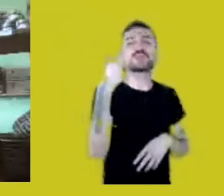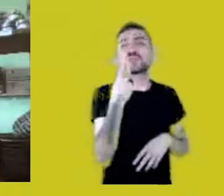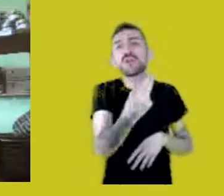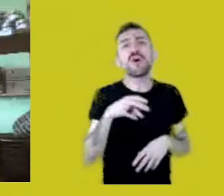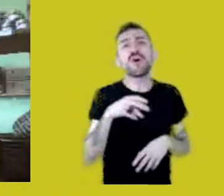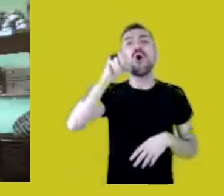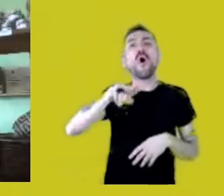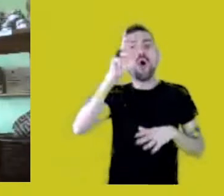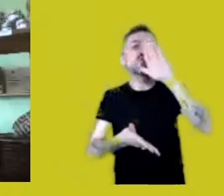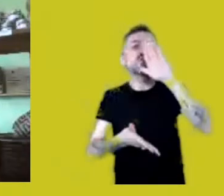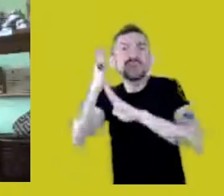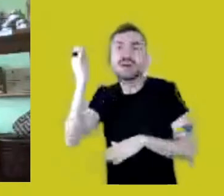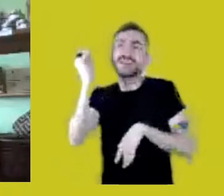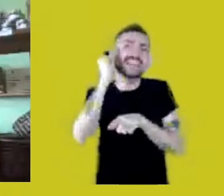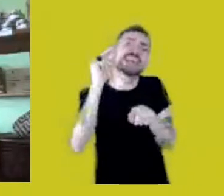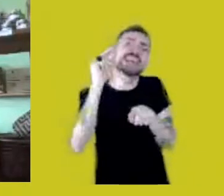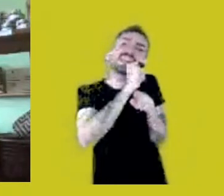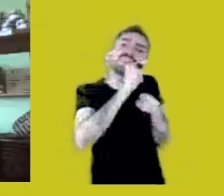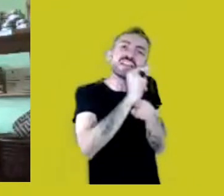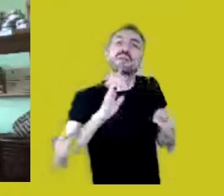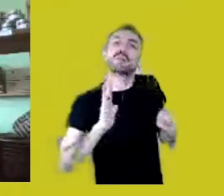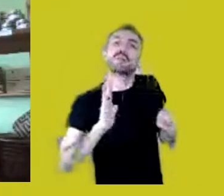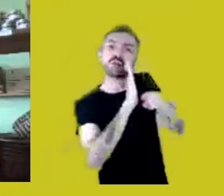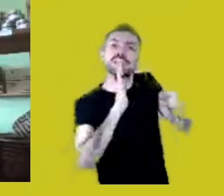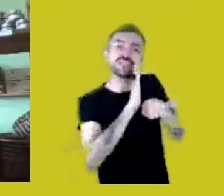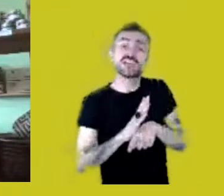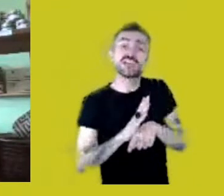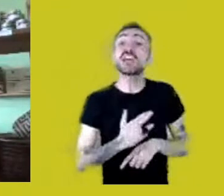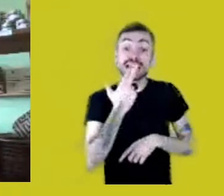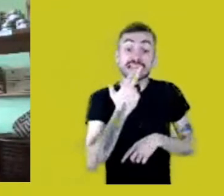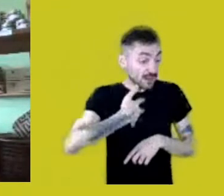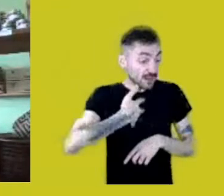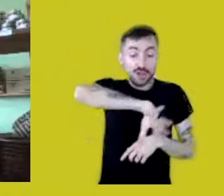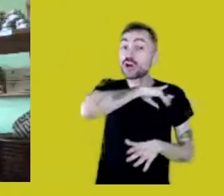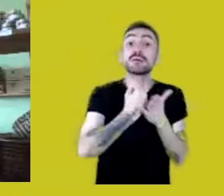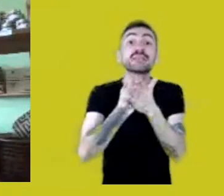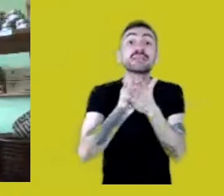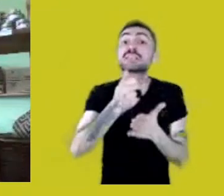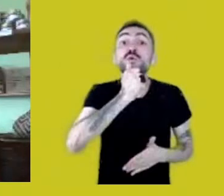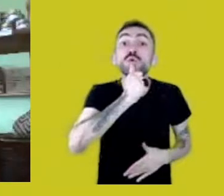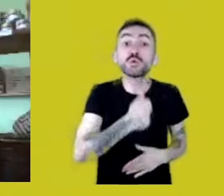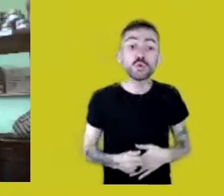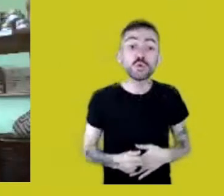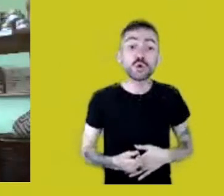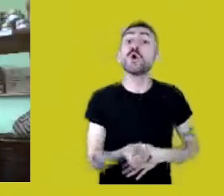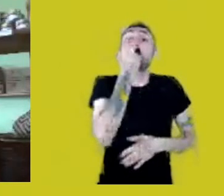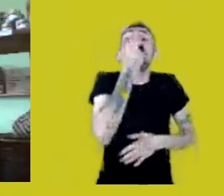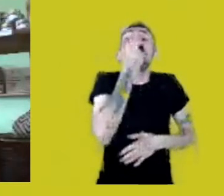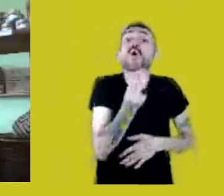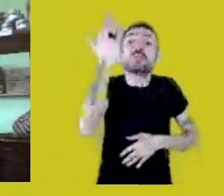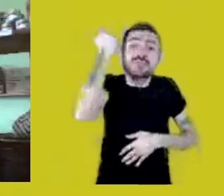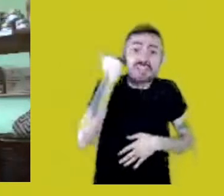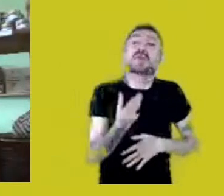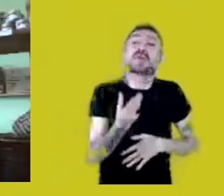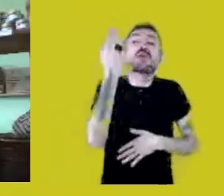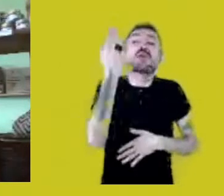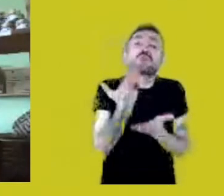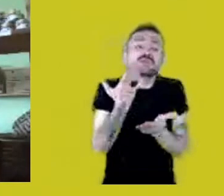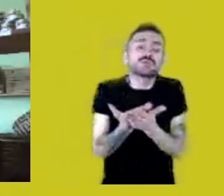to protect that knowledge.” Our languages haven’t even been studied! How can you put knowledge into data banks managed by the government,